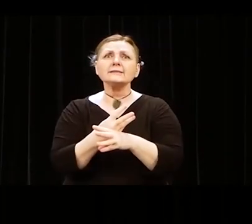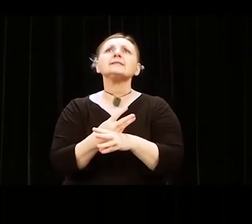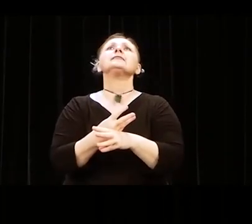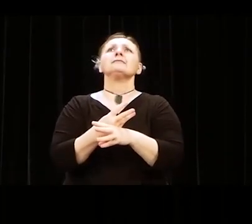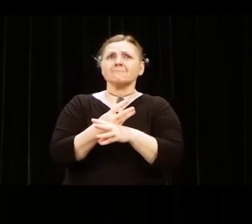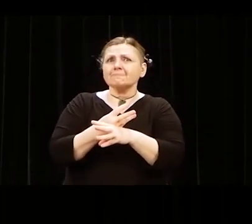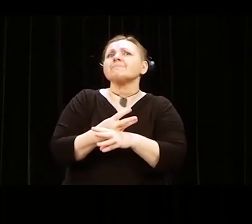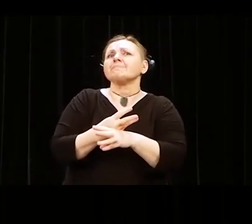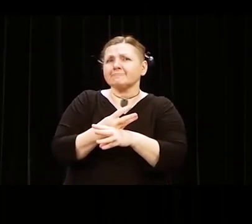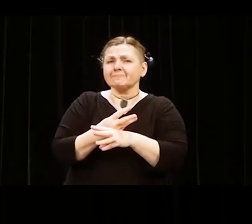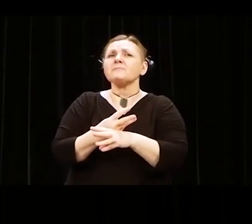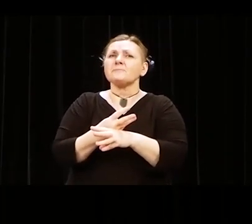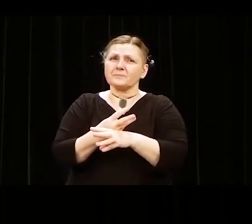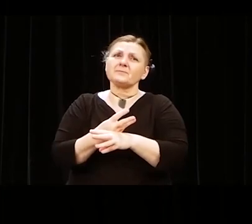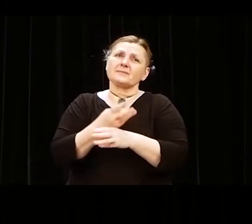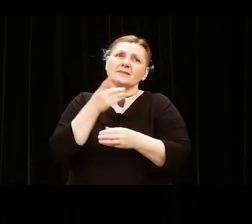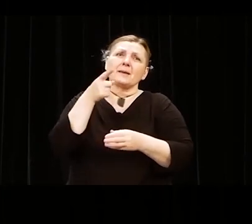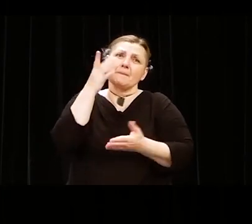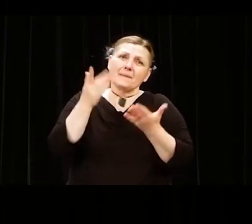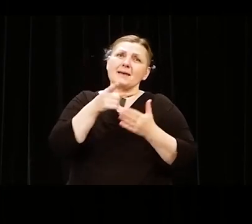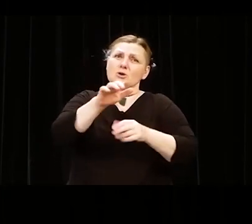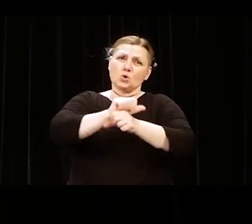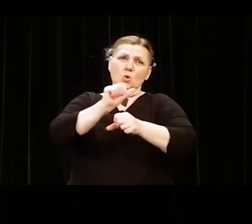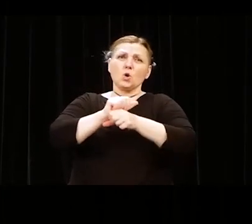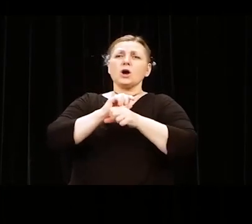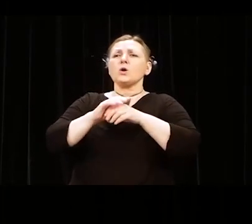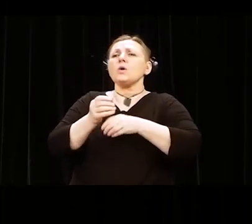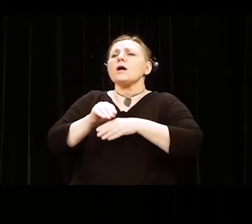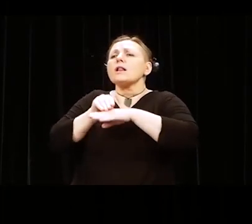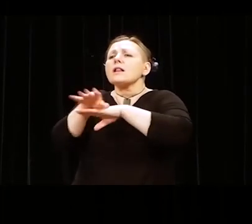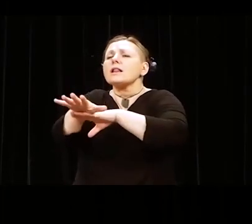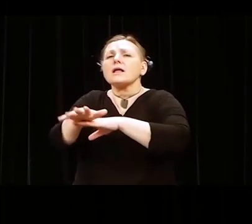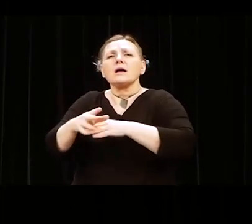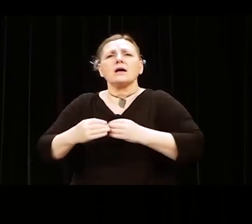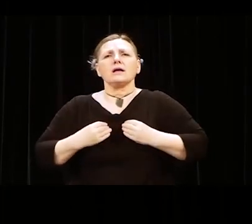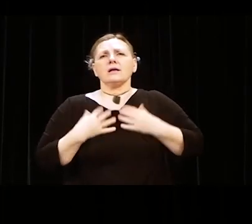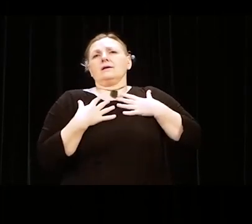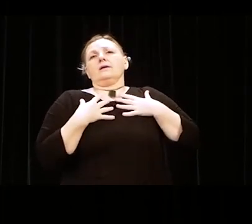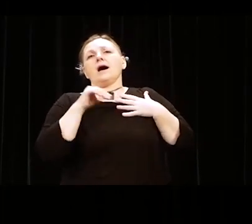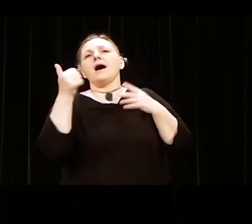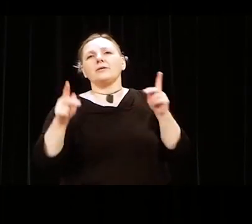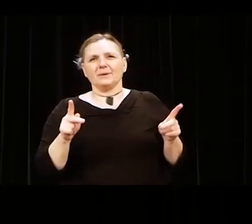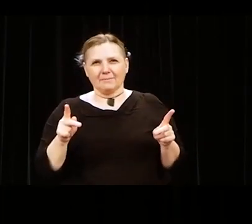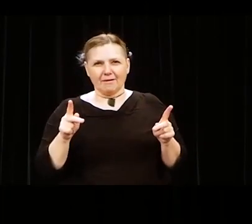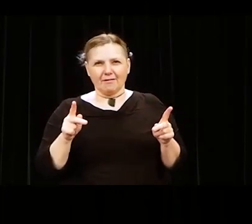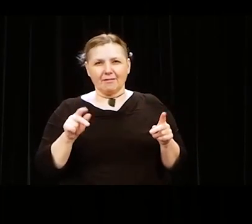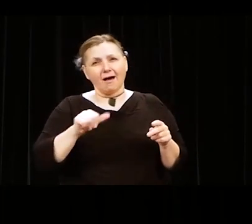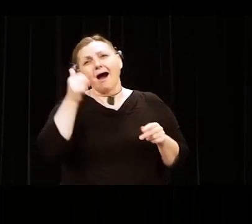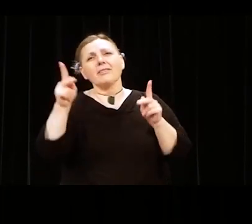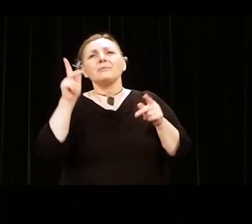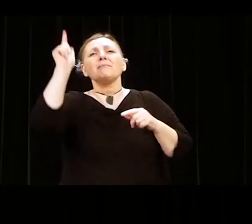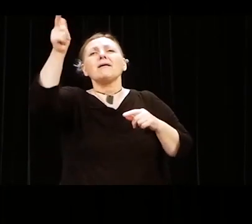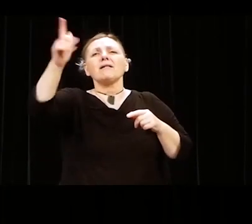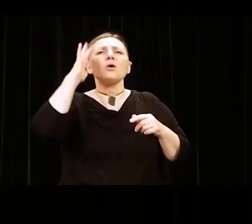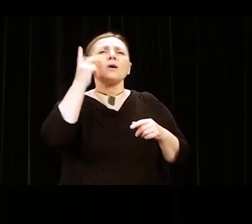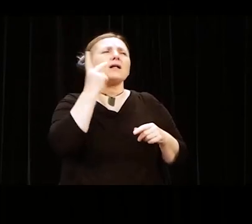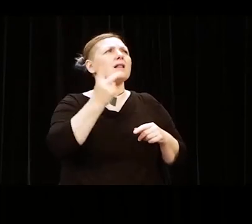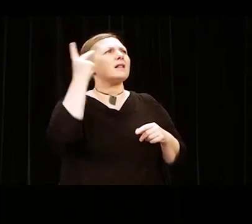of your inspiration in the world. And you will be a memory for others that will be more valuable than any monument or any title.